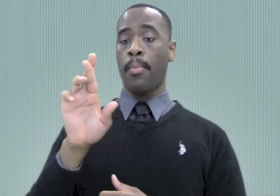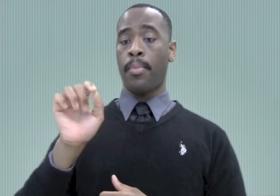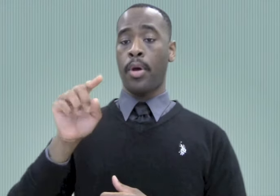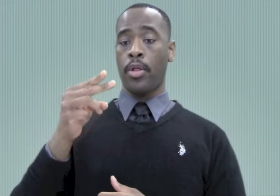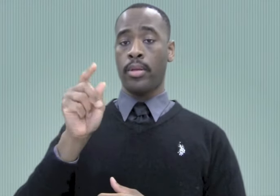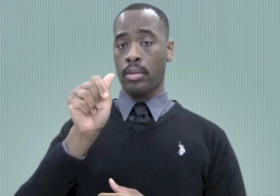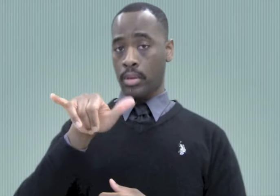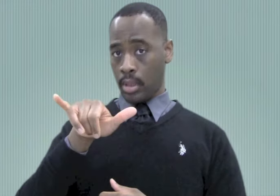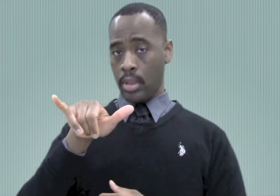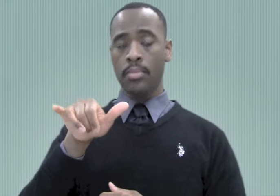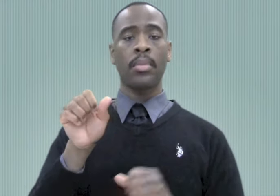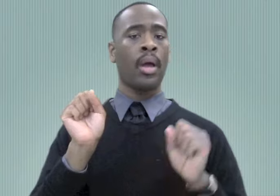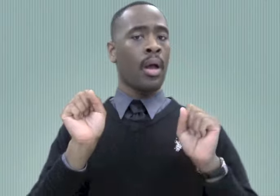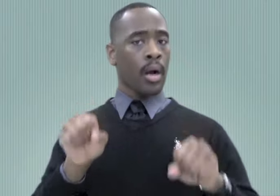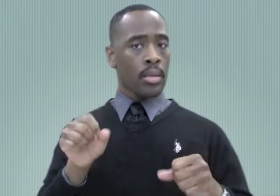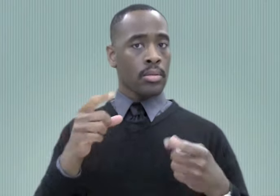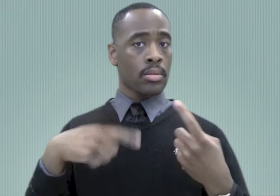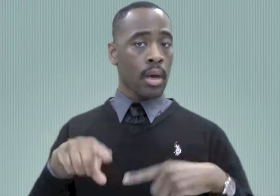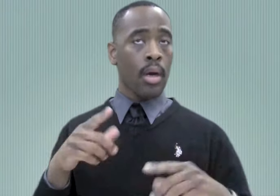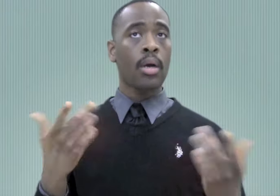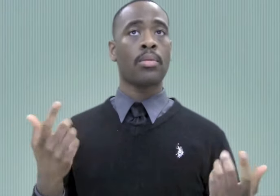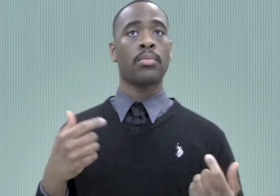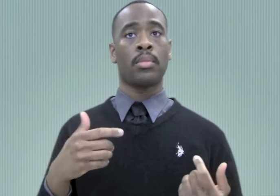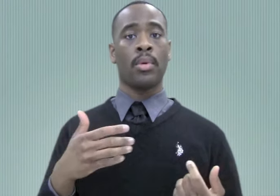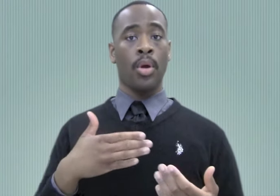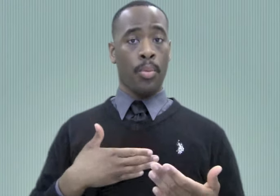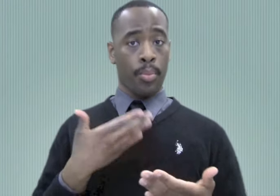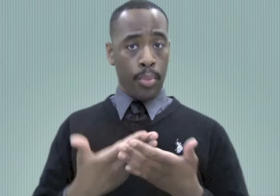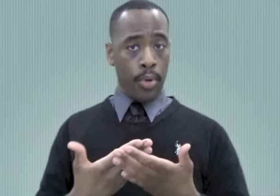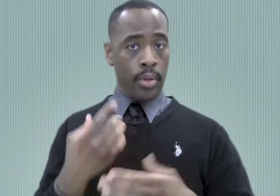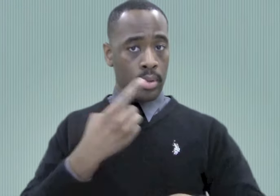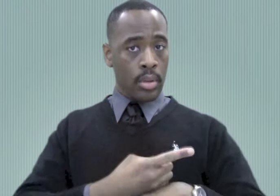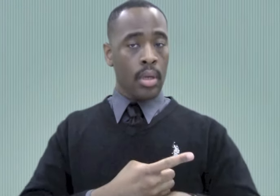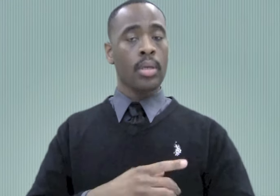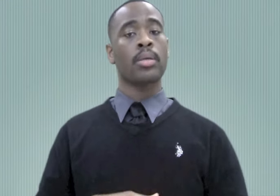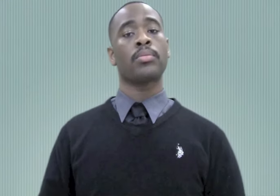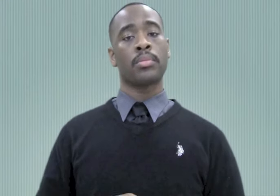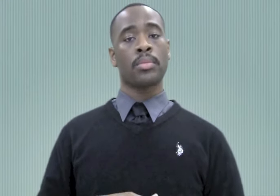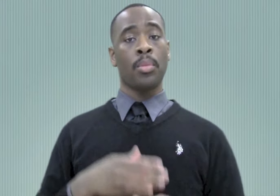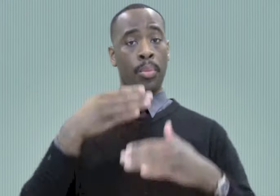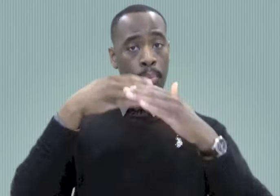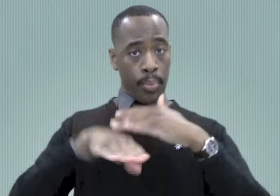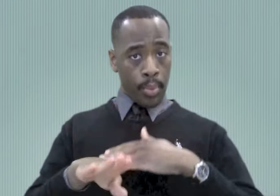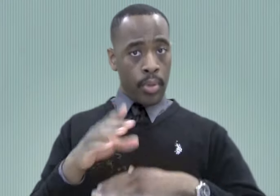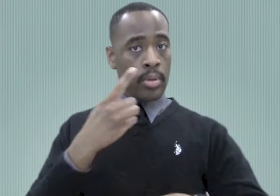BIRTHDAY that has many variants. We have this sign, BORN^DAY, that appears as two different variants; the